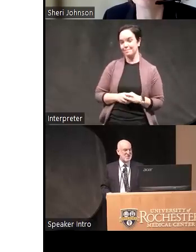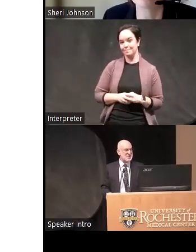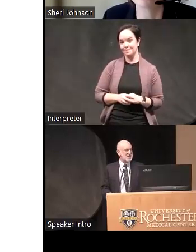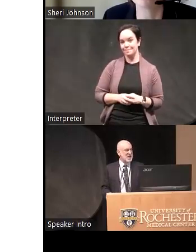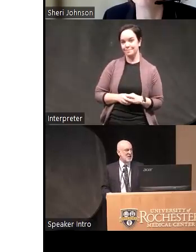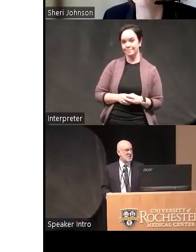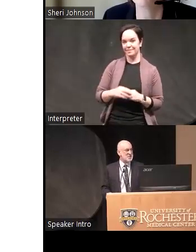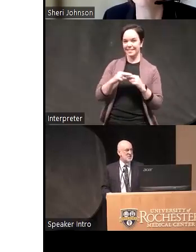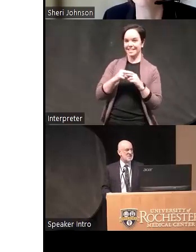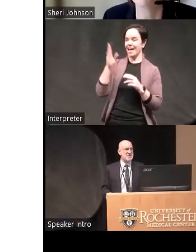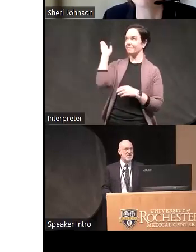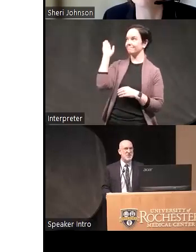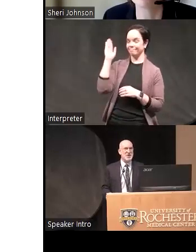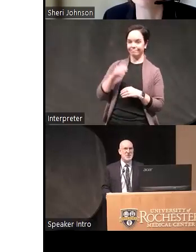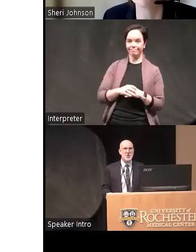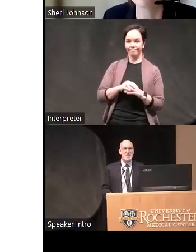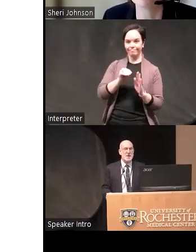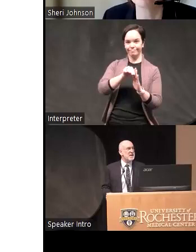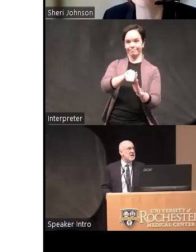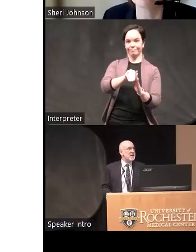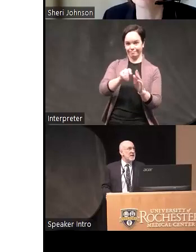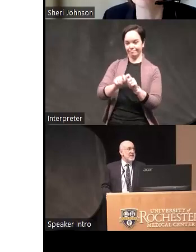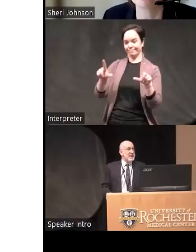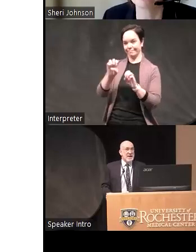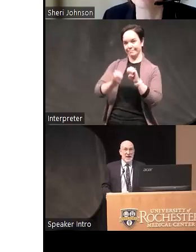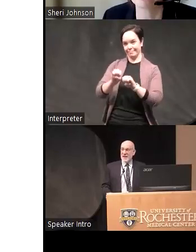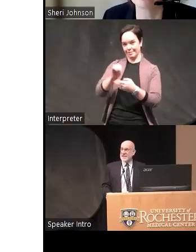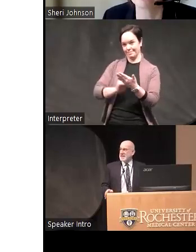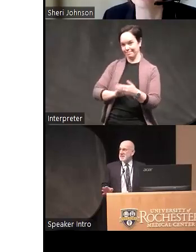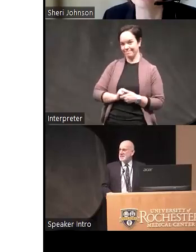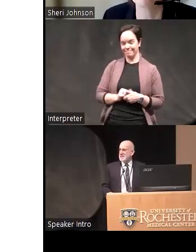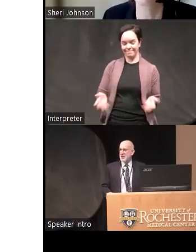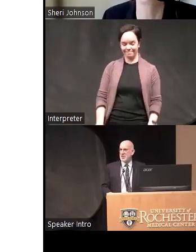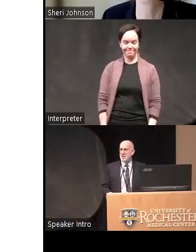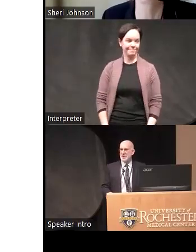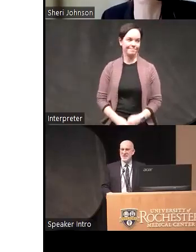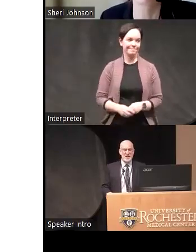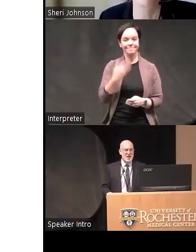you should be seeing now which can take you right to it and that's it so thanks again